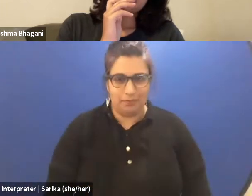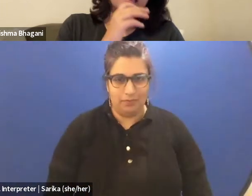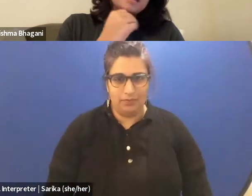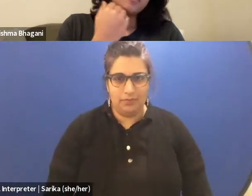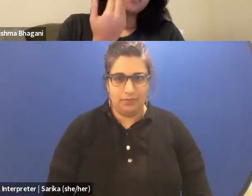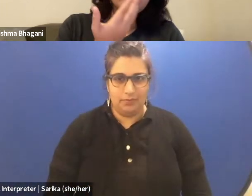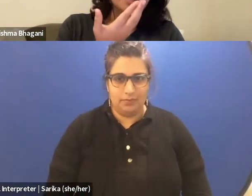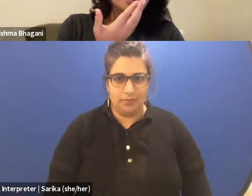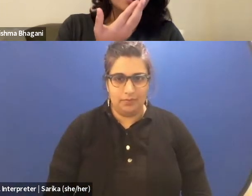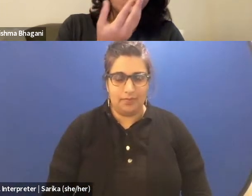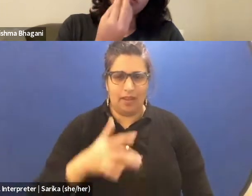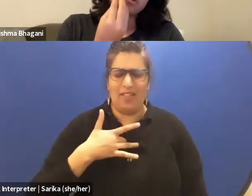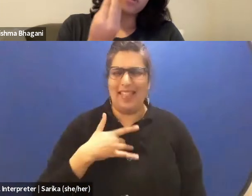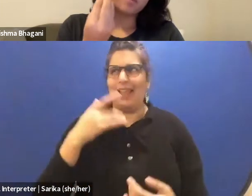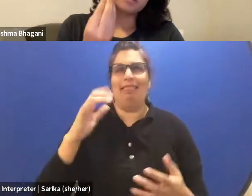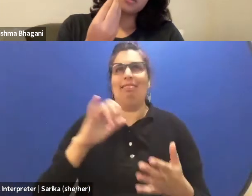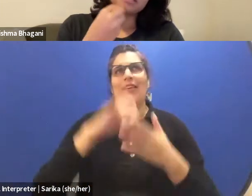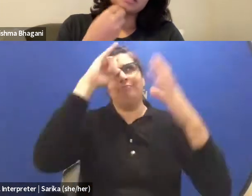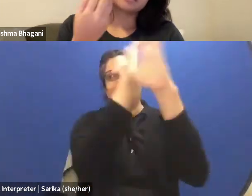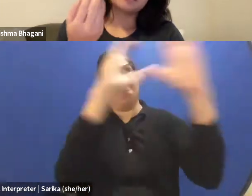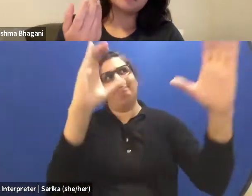I think the idea of training in dramaturgy in itself